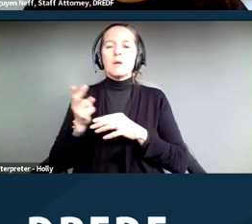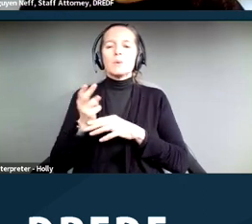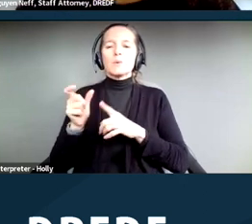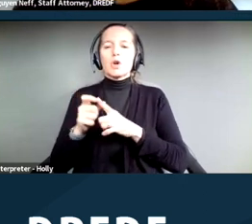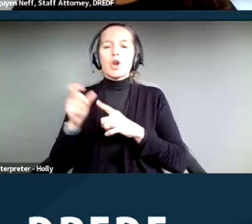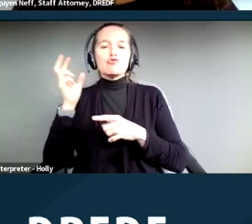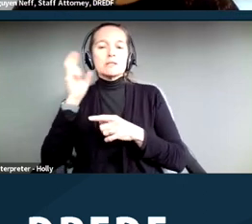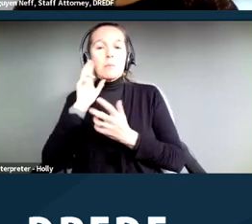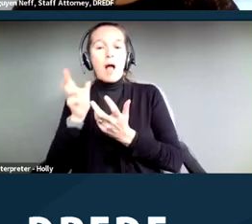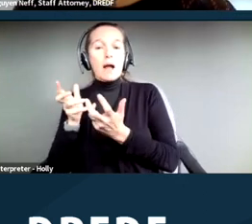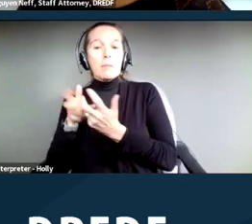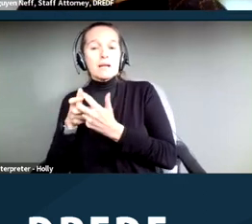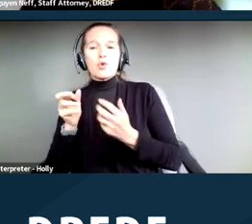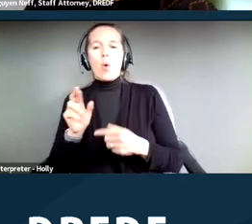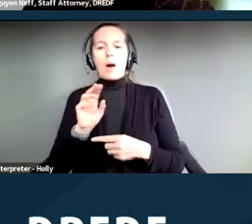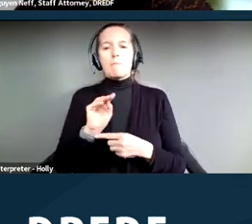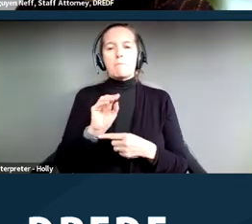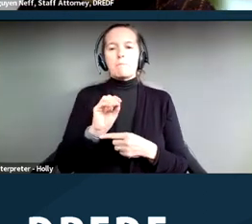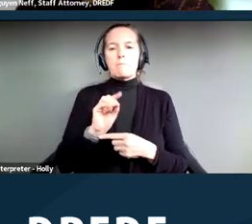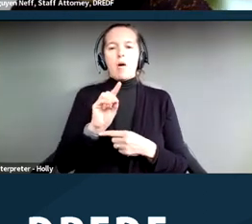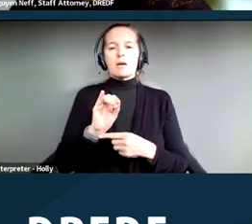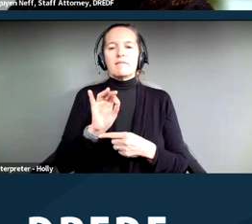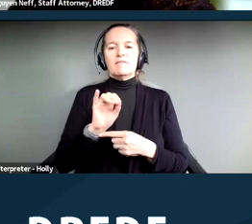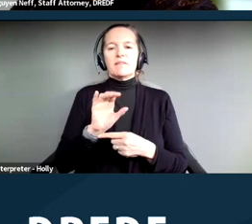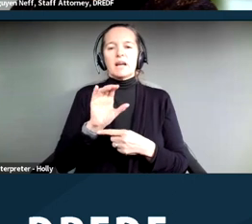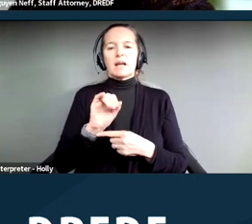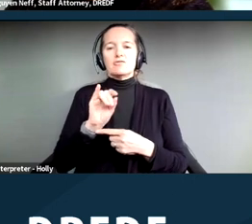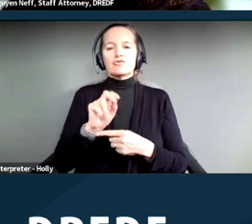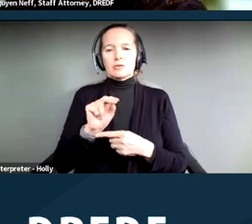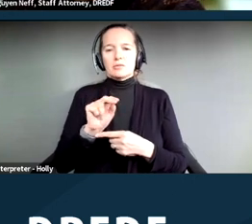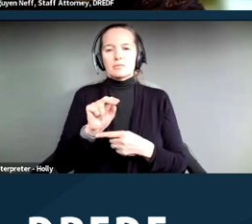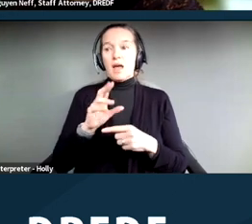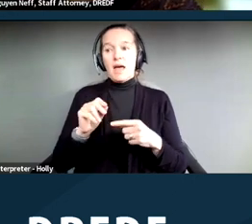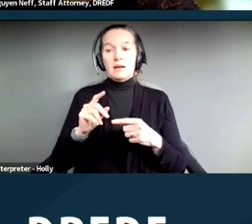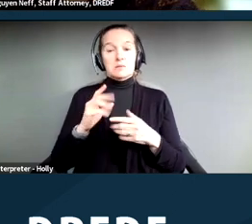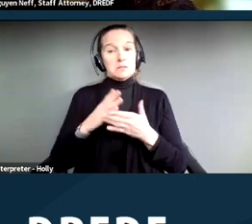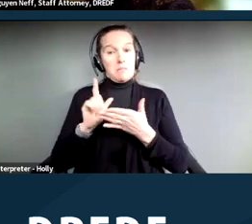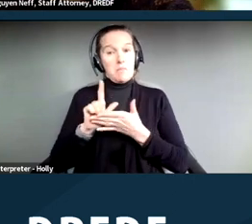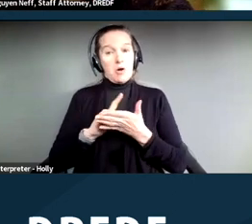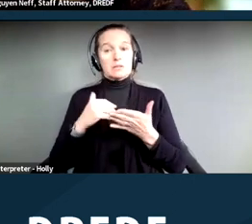reasonable modification, and some other laws, there's a difference between those two terms,